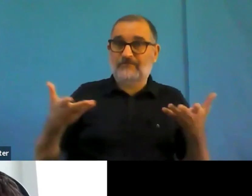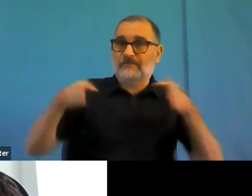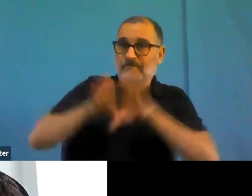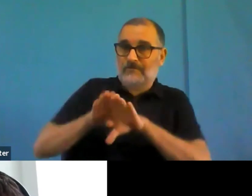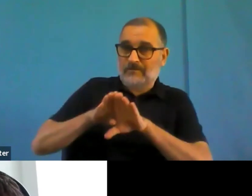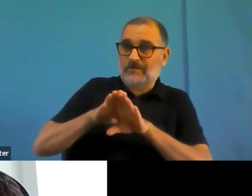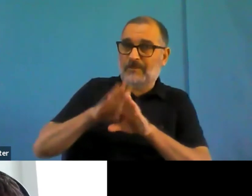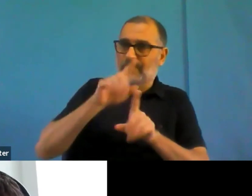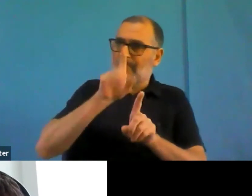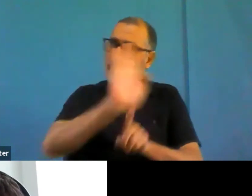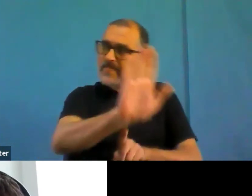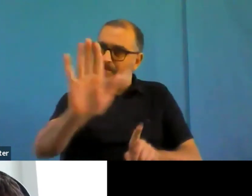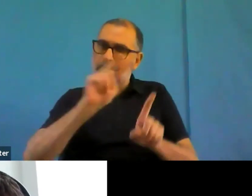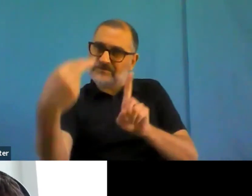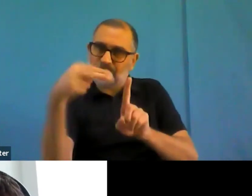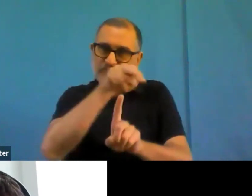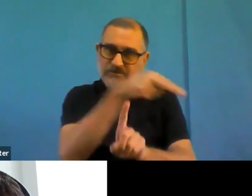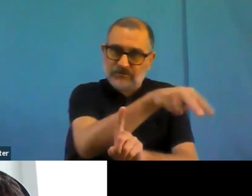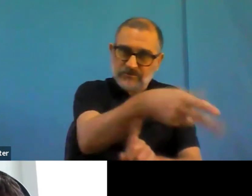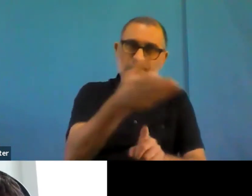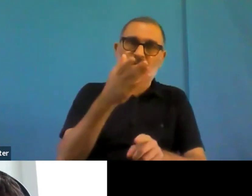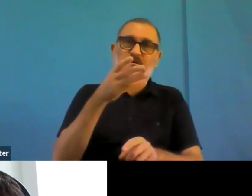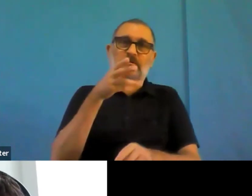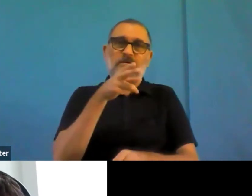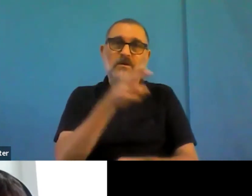suggestion which is that it's time to take away the exception regarding captioning of